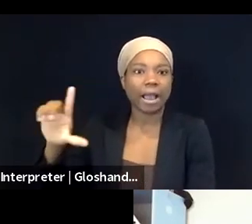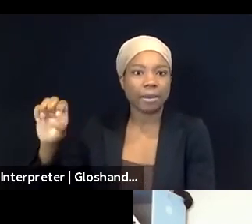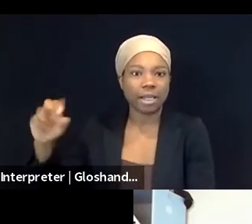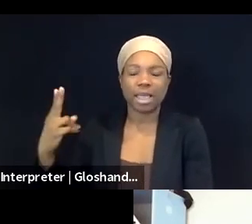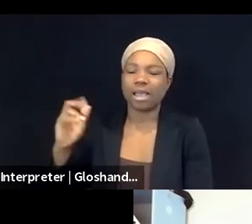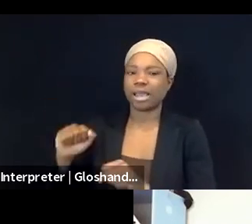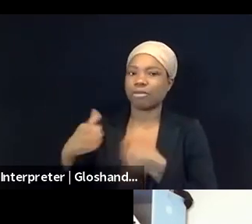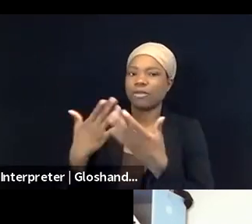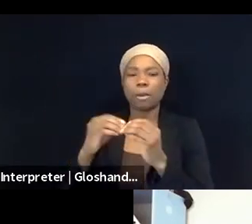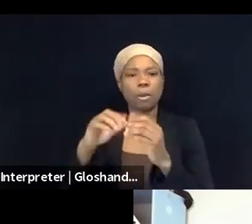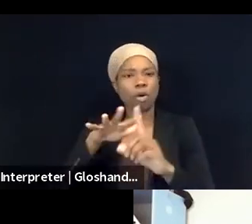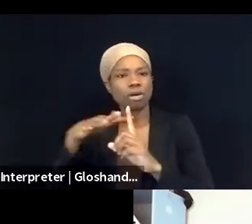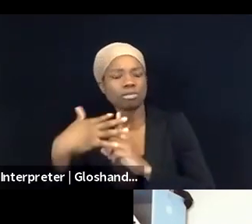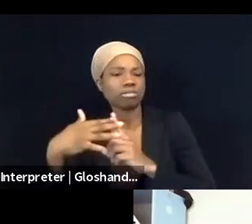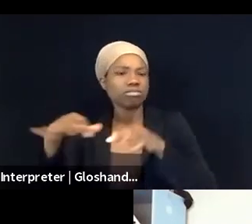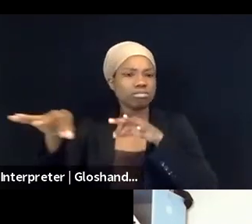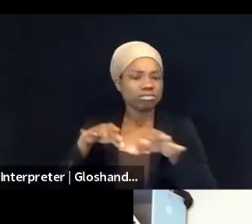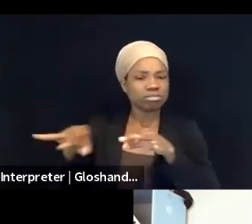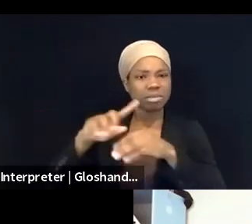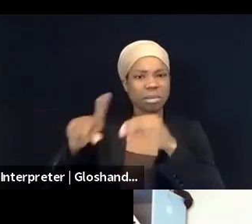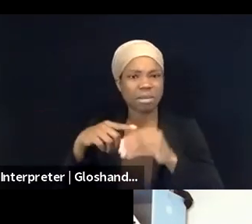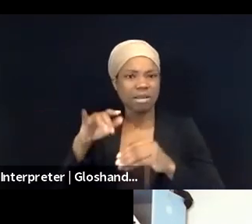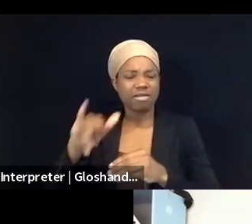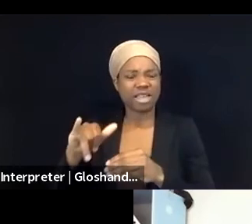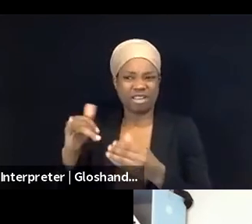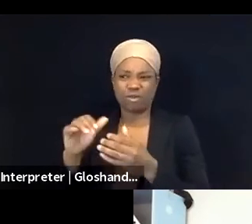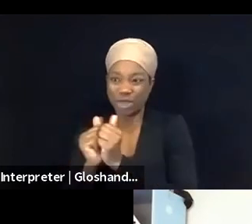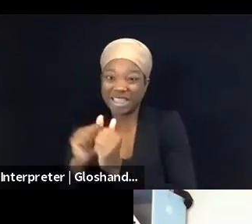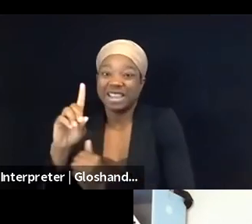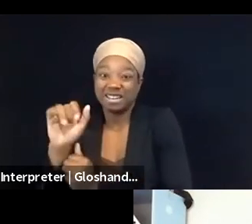So, I'd love to shift over to, you know, our folks based in the US.